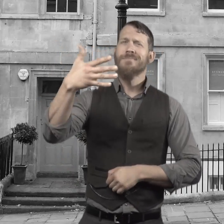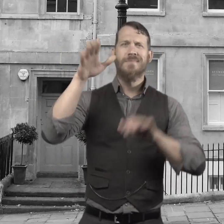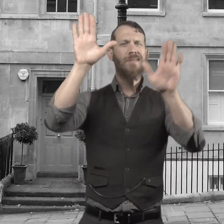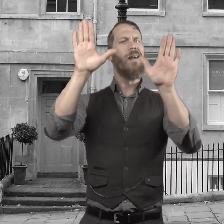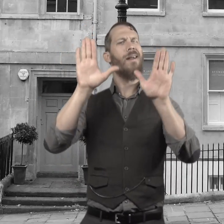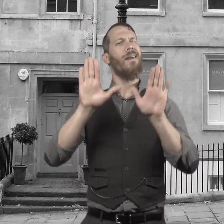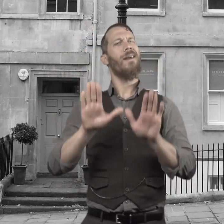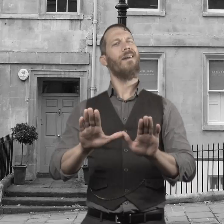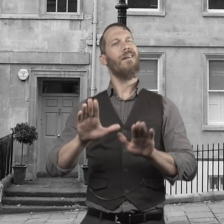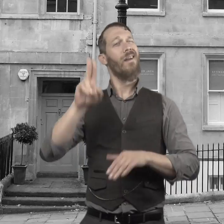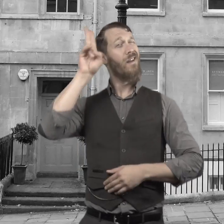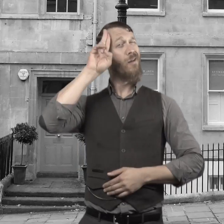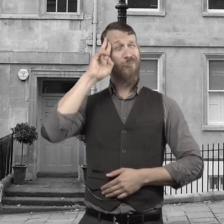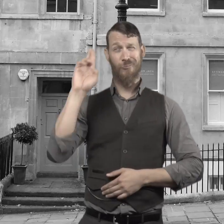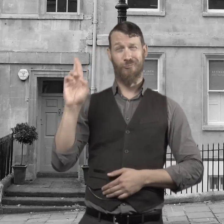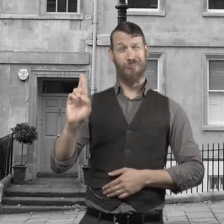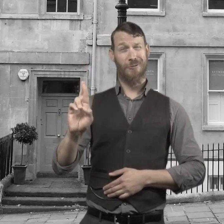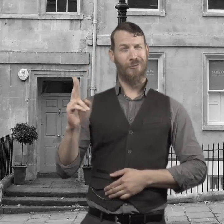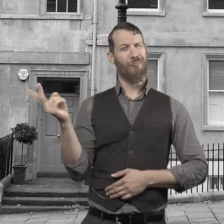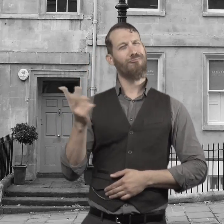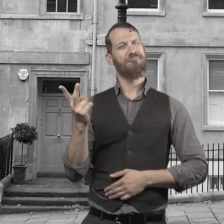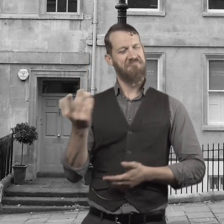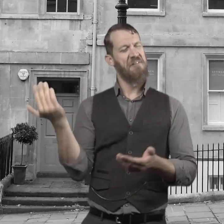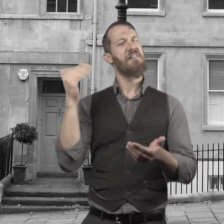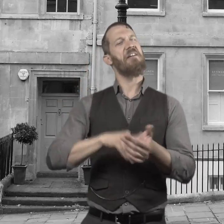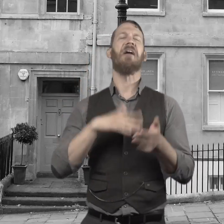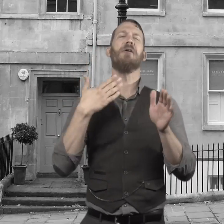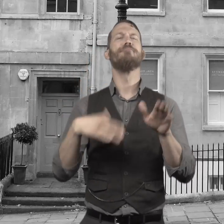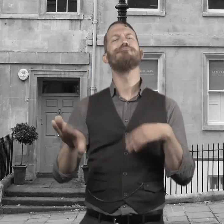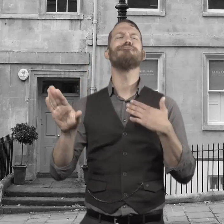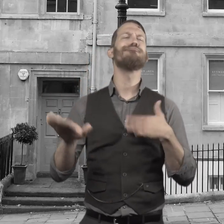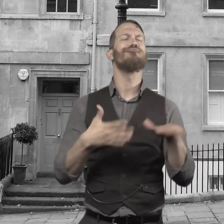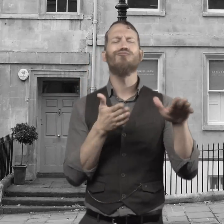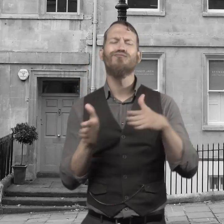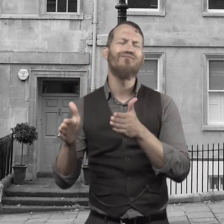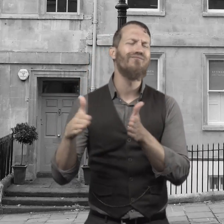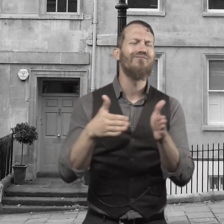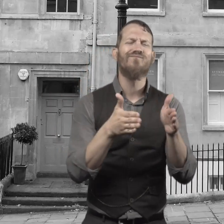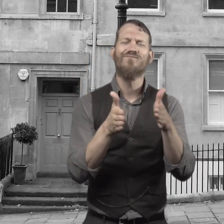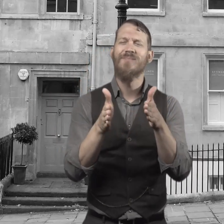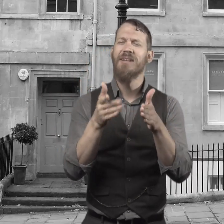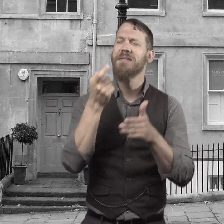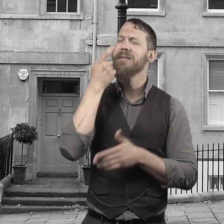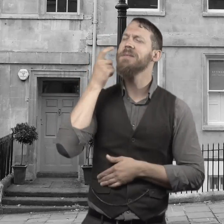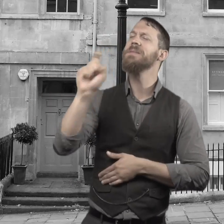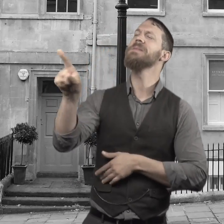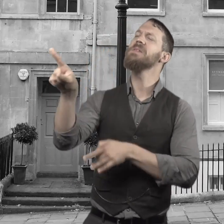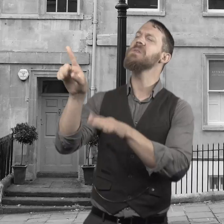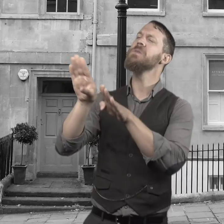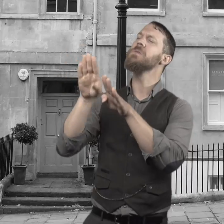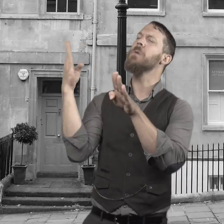As they do every Sunday, Mr. Utterson and Mr. Enfield are out for their walk through the streets of London.